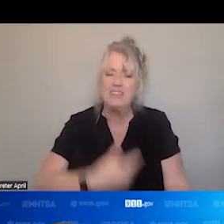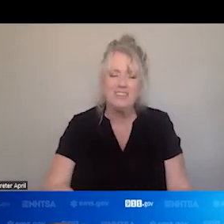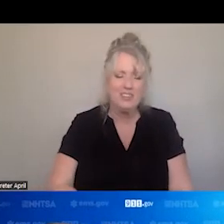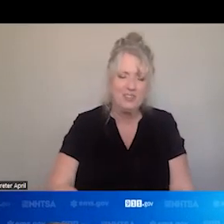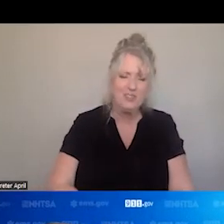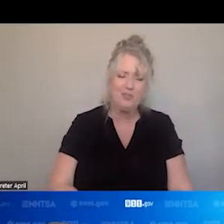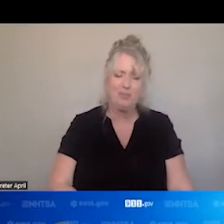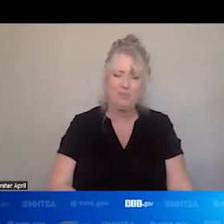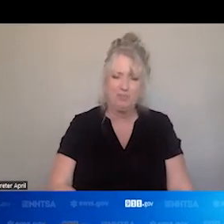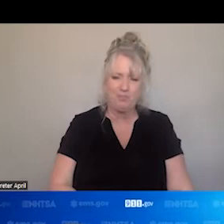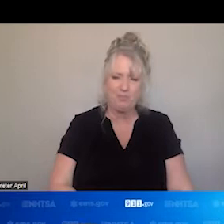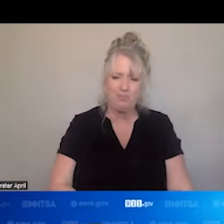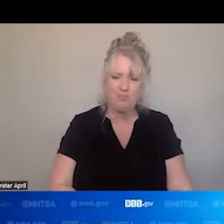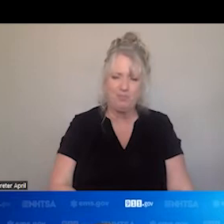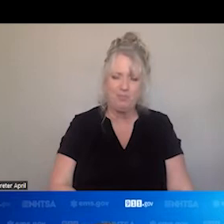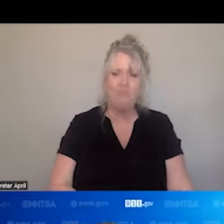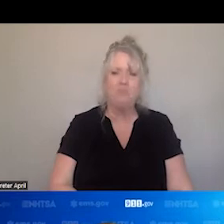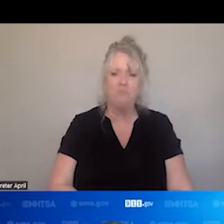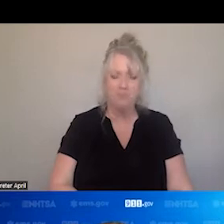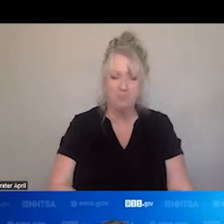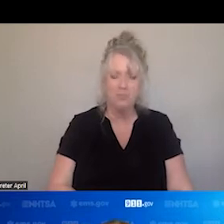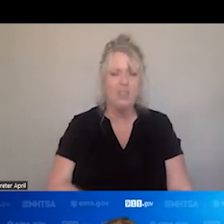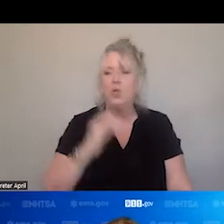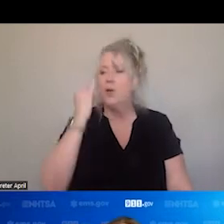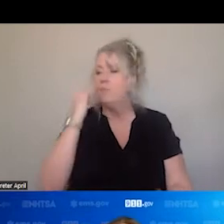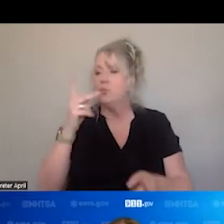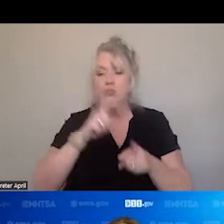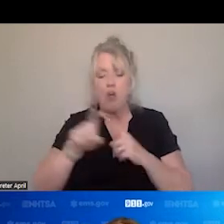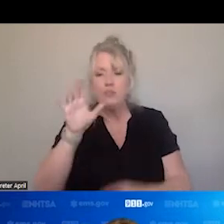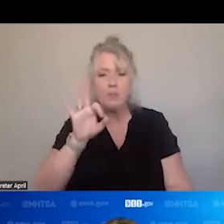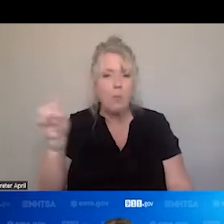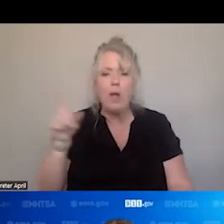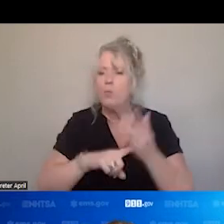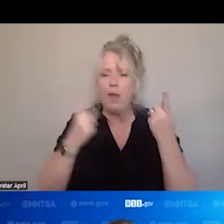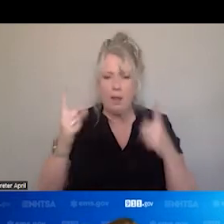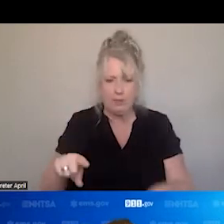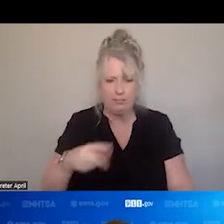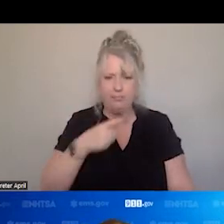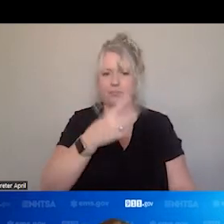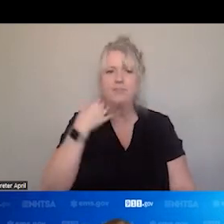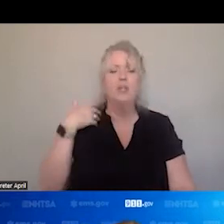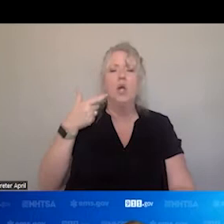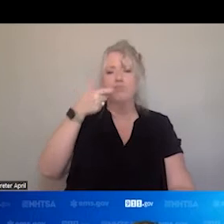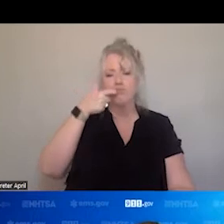SO, WHEN SOMEBODY CALLS 911, WHAT HAPPENS? PUBLIC SAFETY TELECOMMUNICATOR ANSWERS THE CALL.